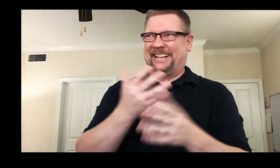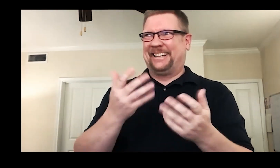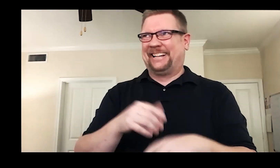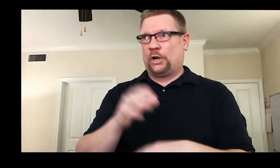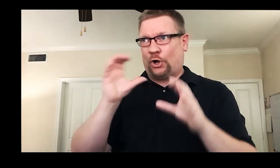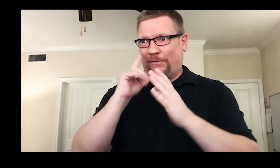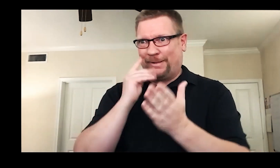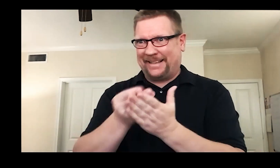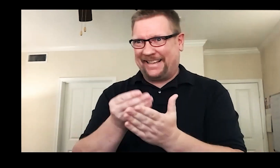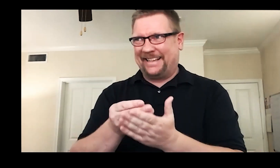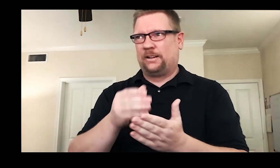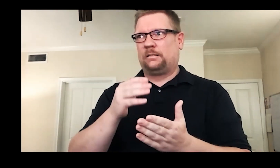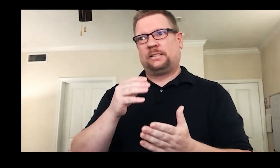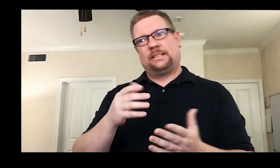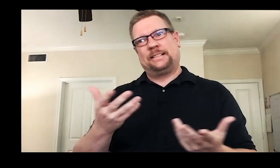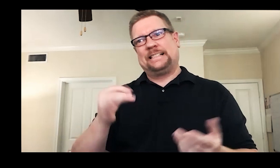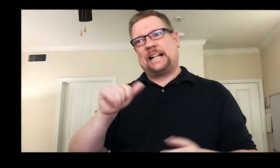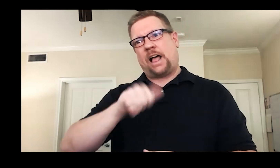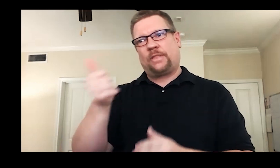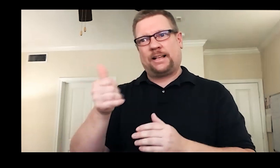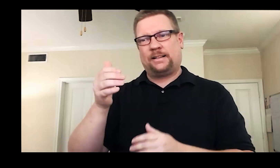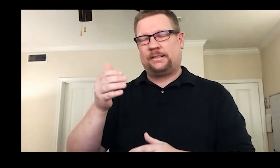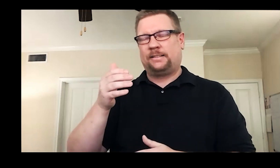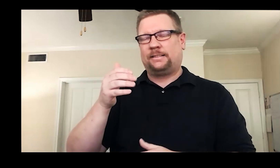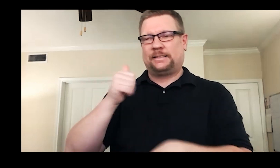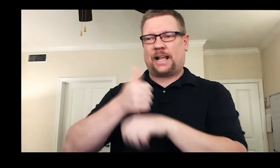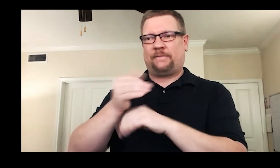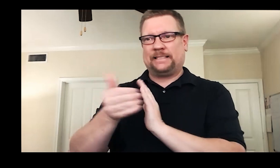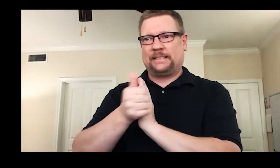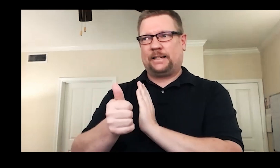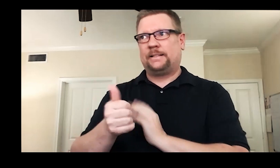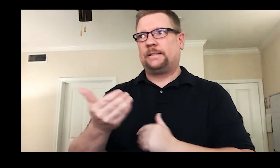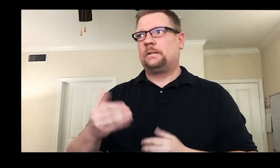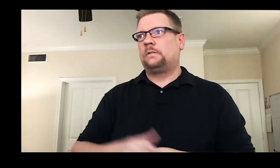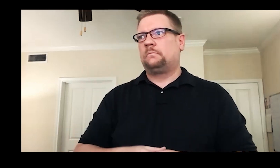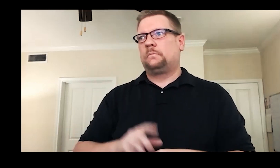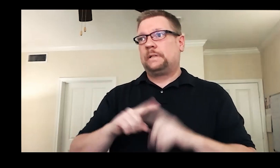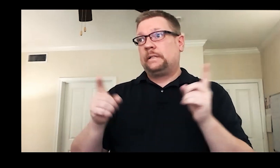navigate the legality, search for funding. That’s a whole different skill set.